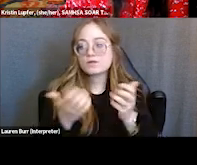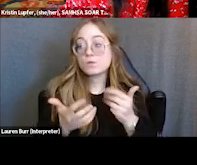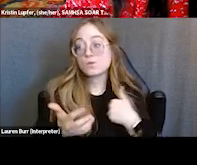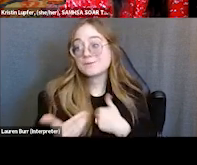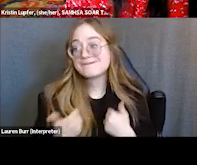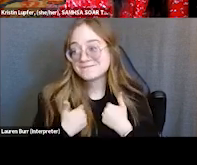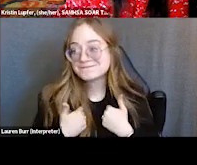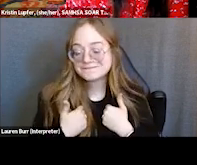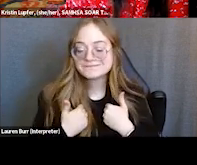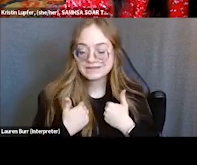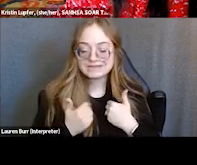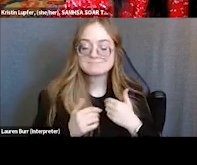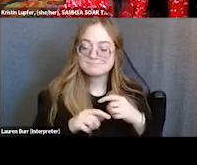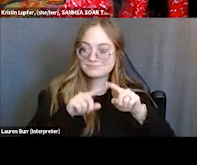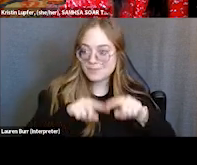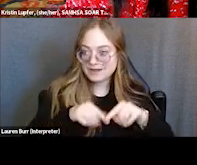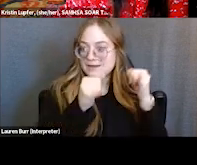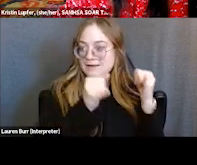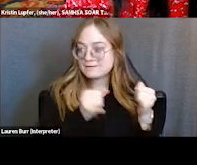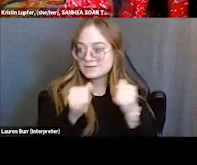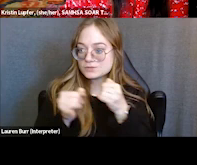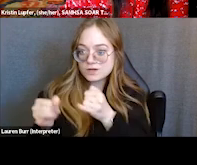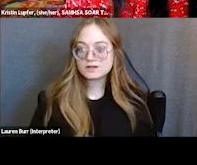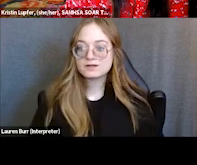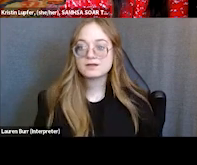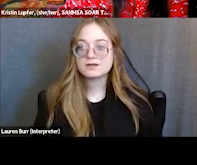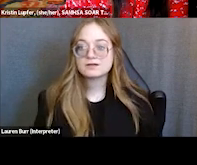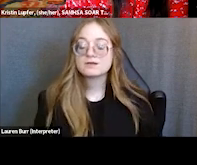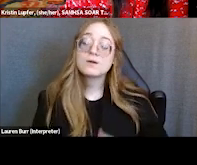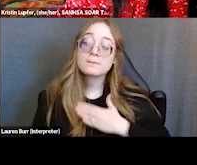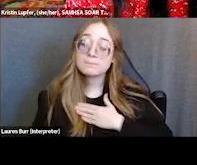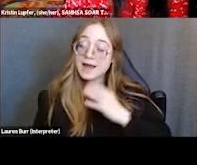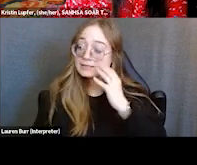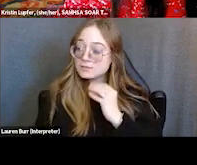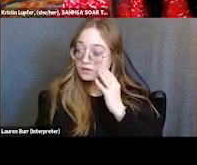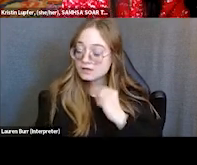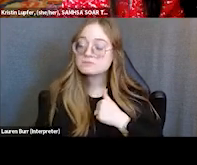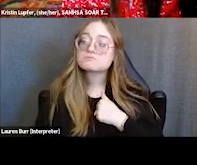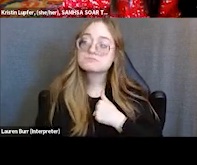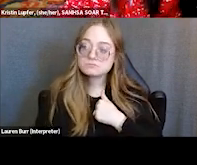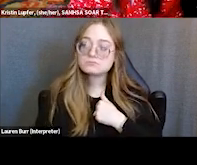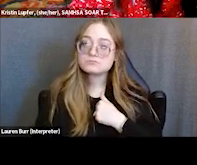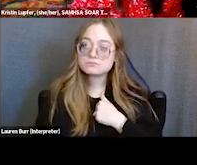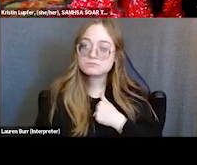But in my anecdotal experience, I have found that they are extremely effective